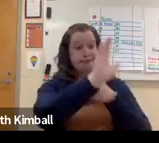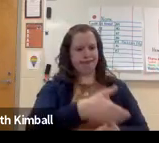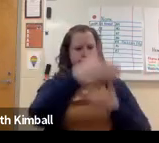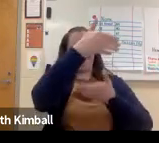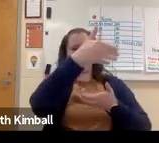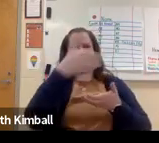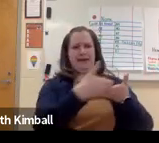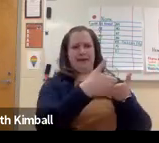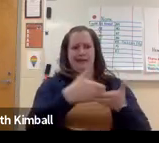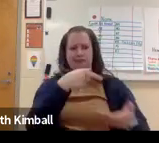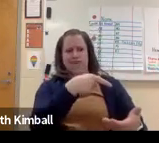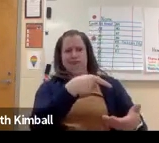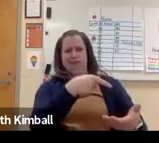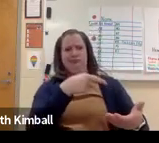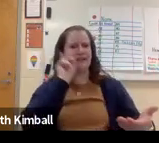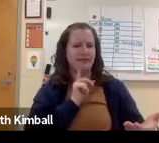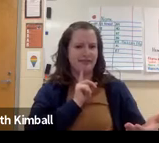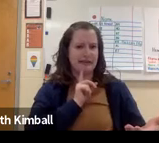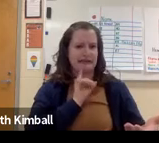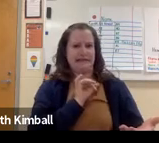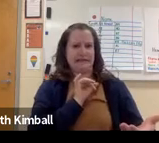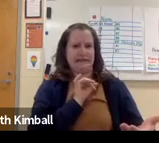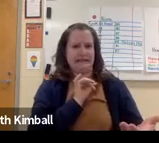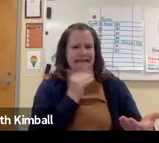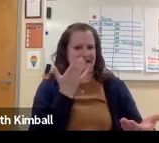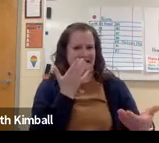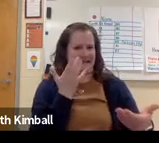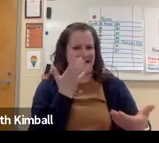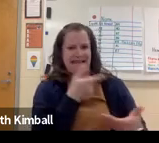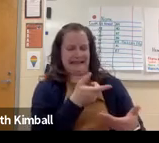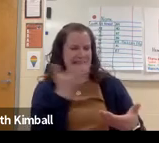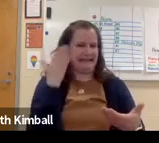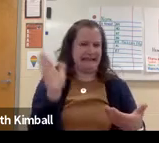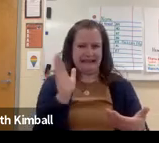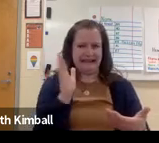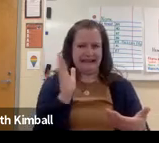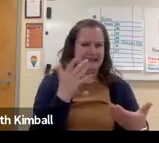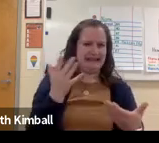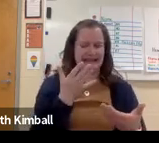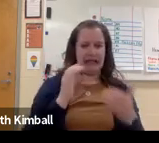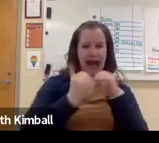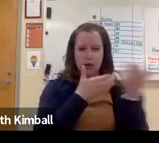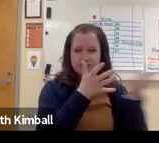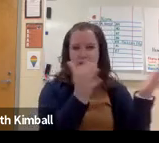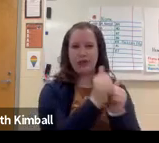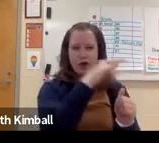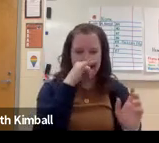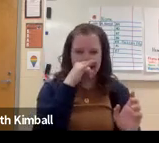So these hearing parents have a baby and they have this deaf child, and often they